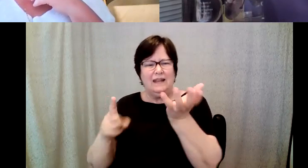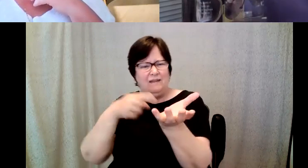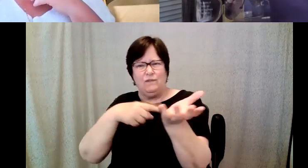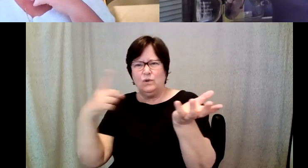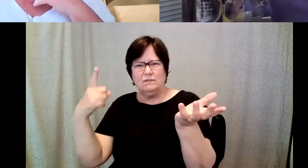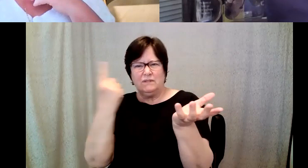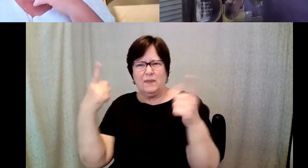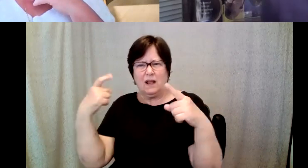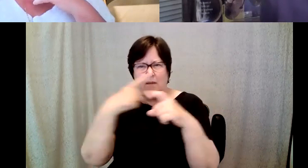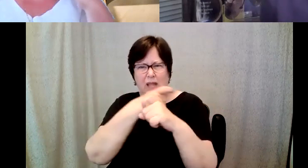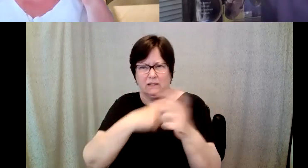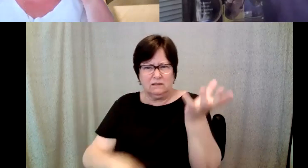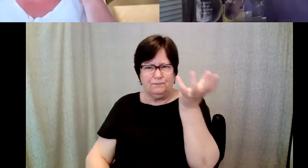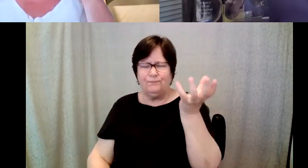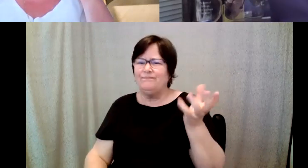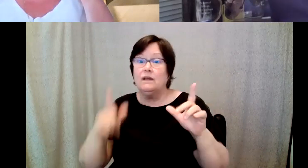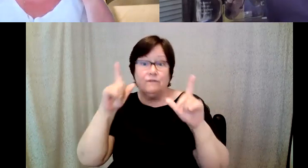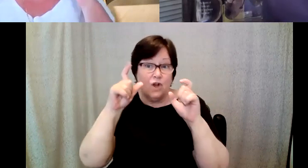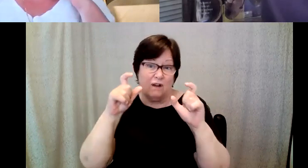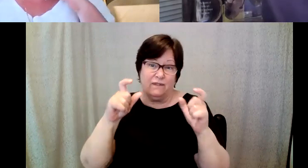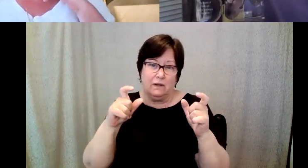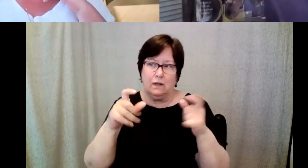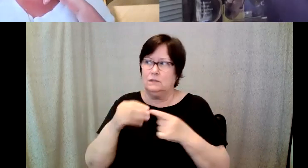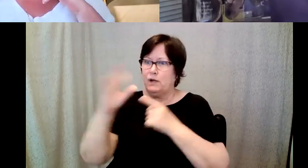D. Major Cohen: photography, in particular, especially at that time remember again we're